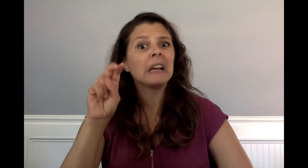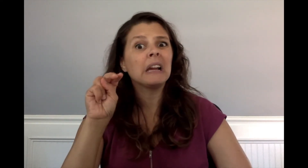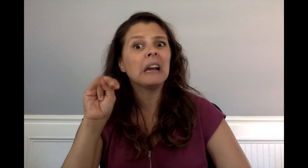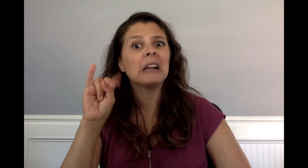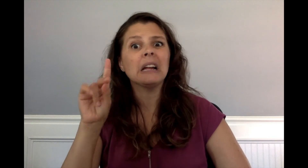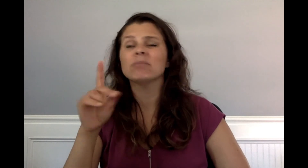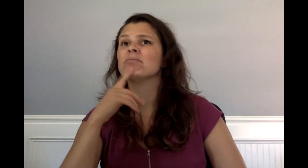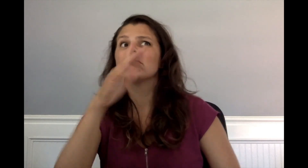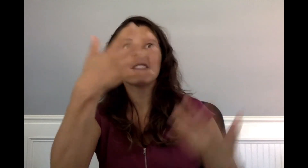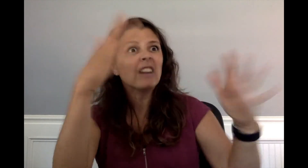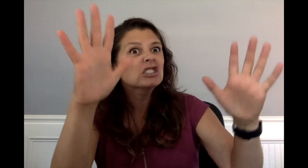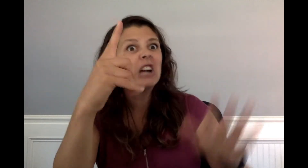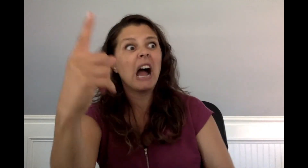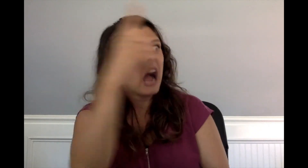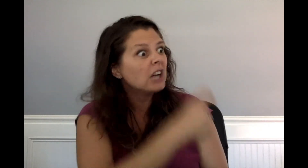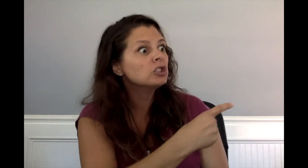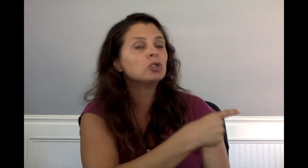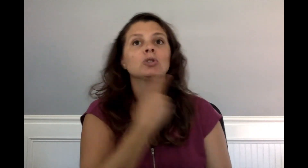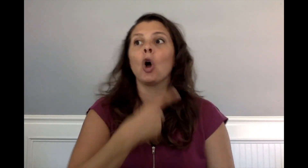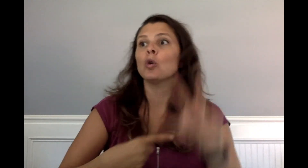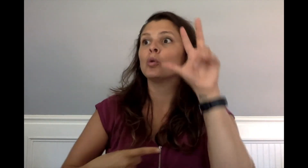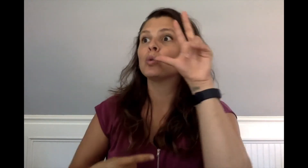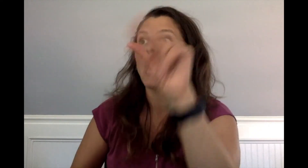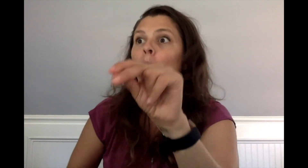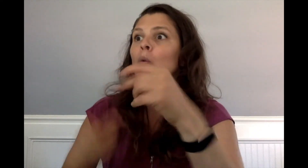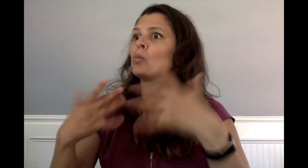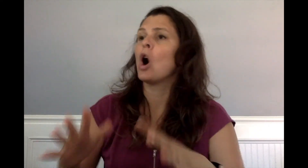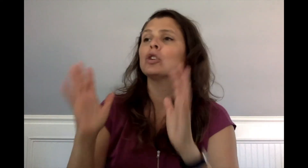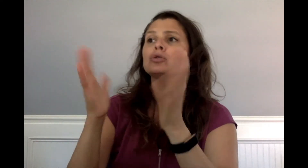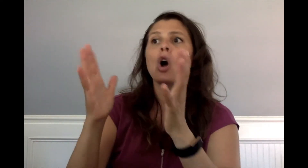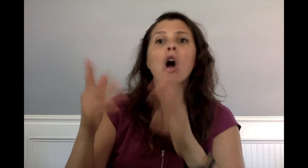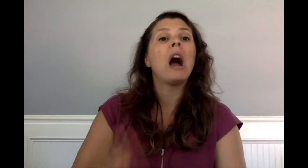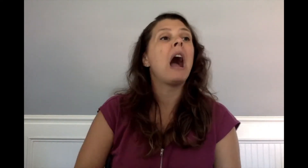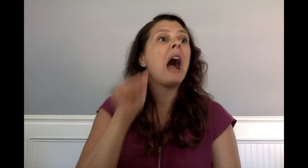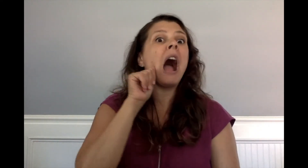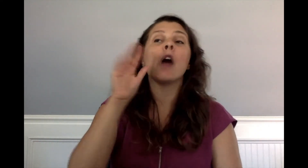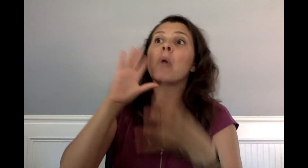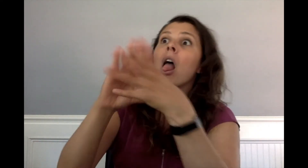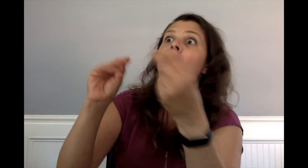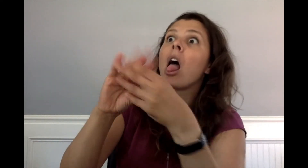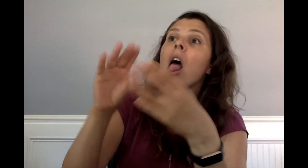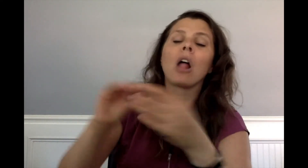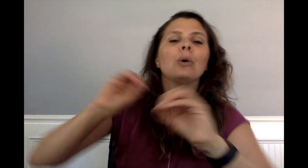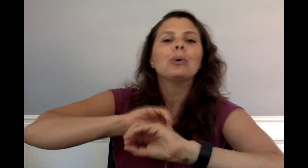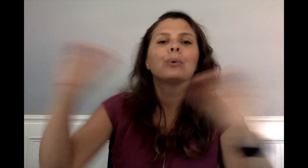Enid said, "She already told you she doesn't want to talk.